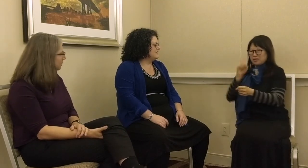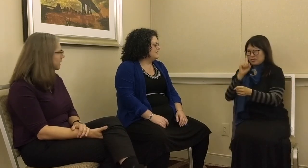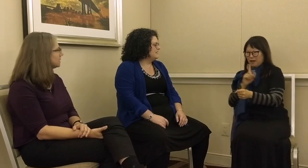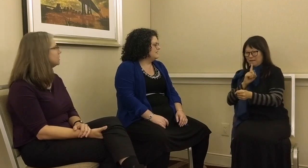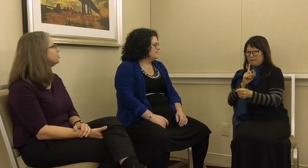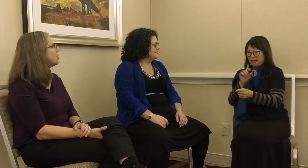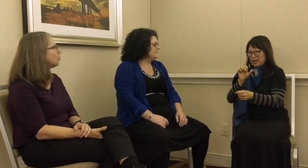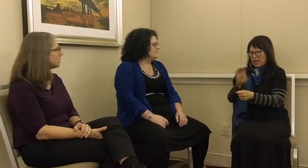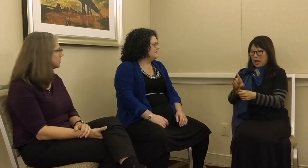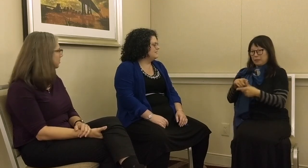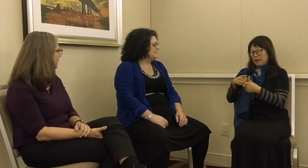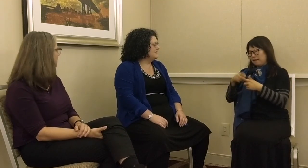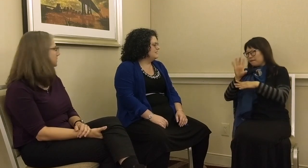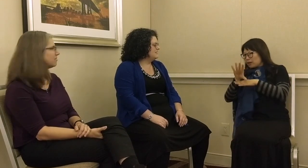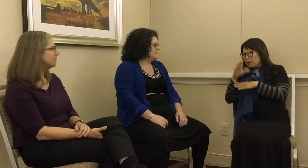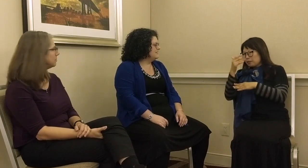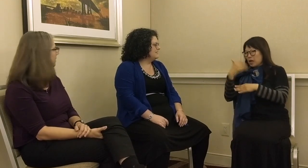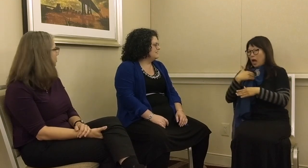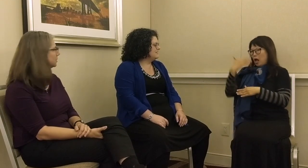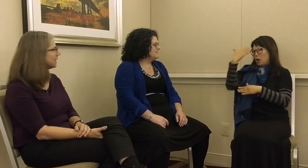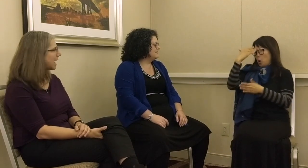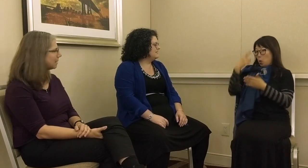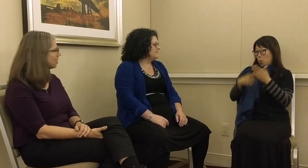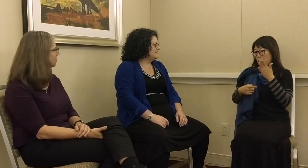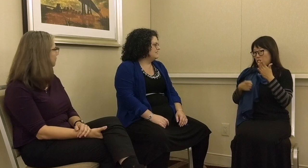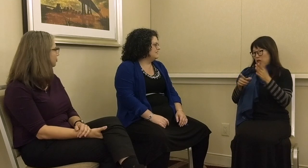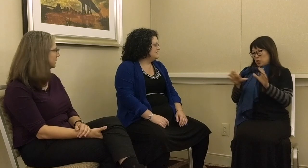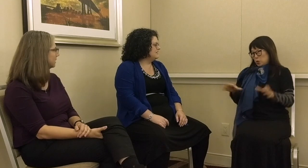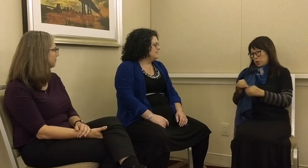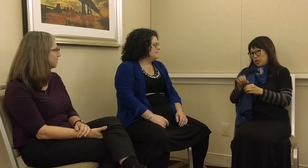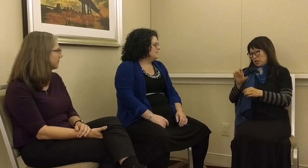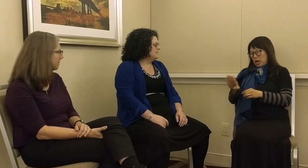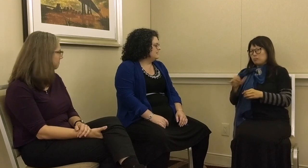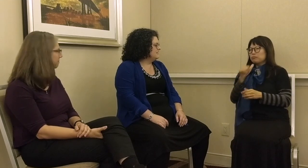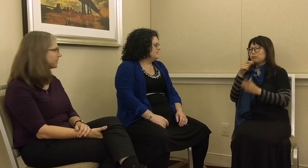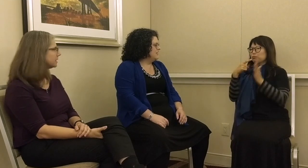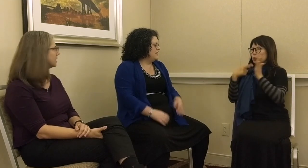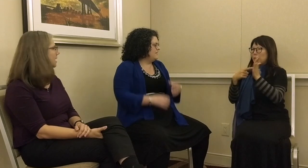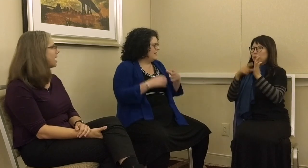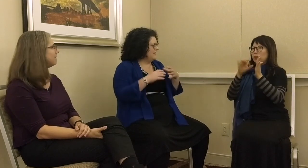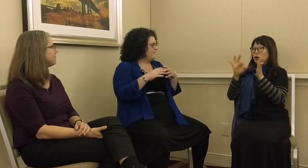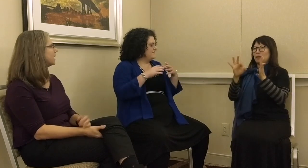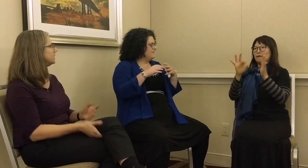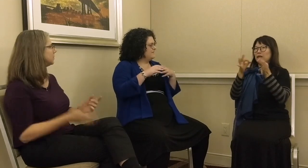me because I don’t want to bring deaf people into a lab artificially and film them. I find